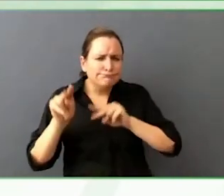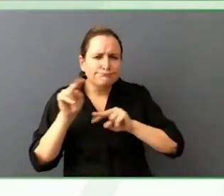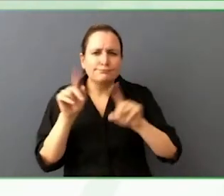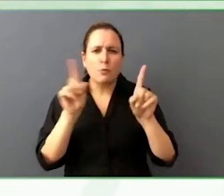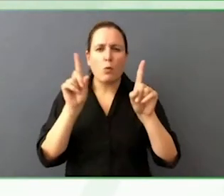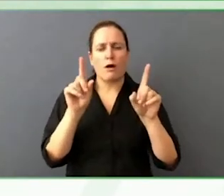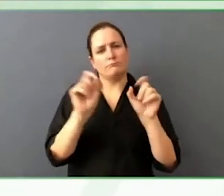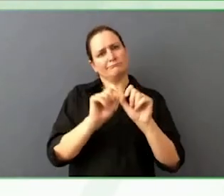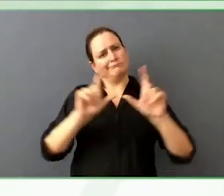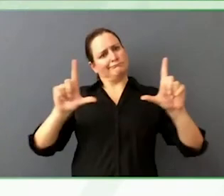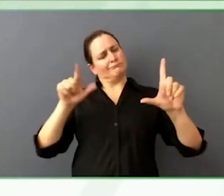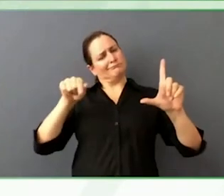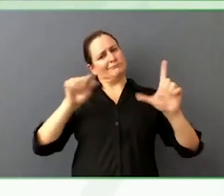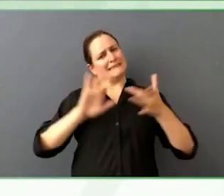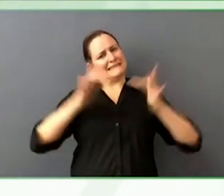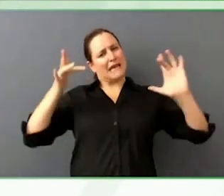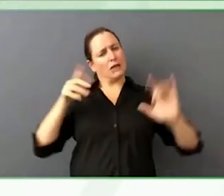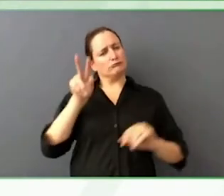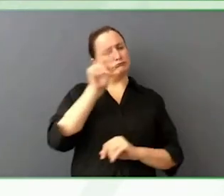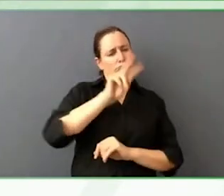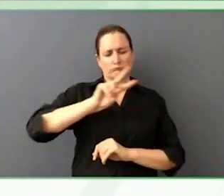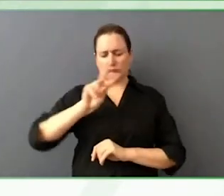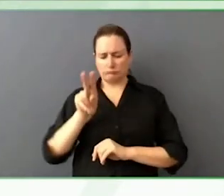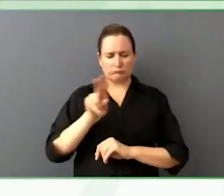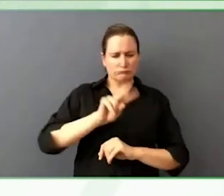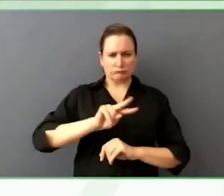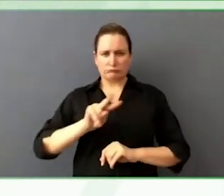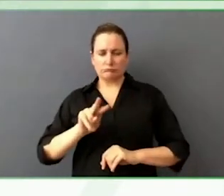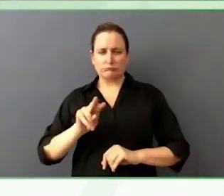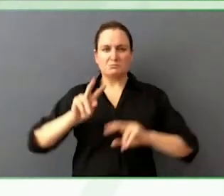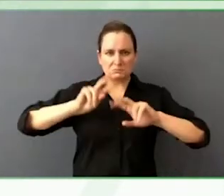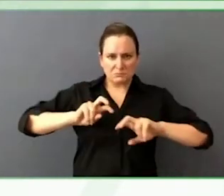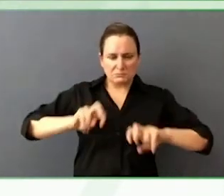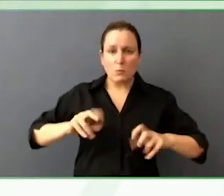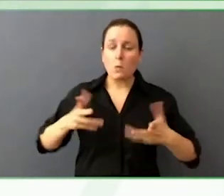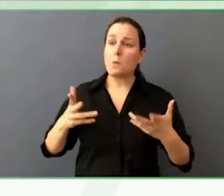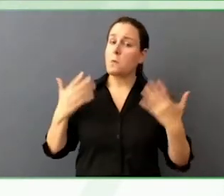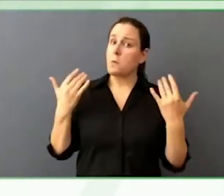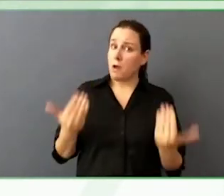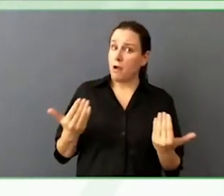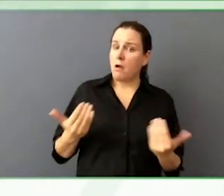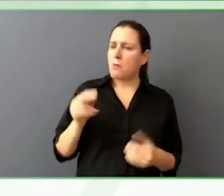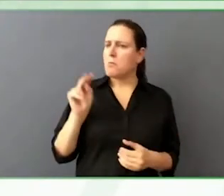What I have found is research is around, there are tons of universities. Universities big and small.